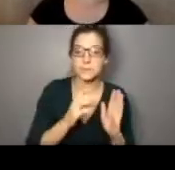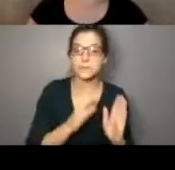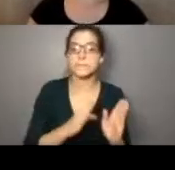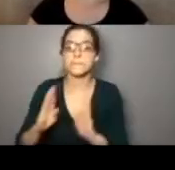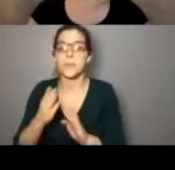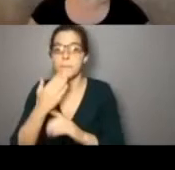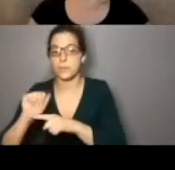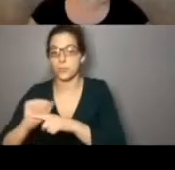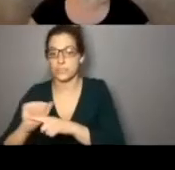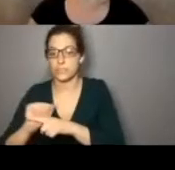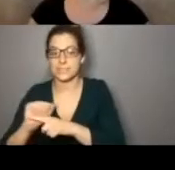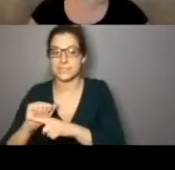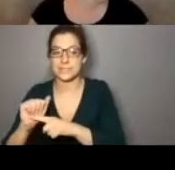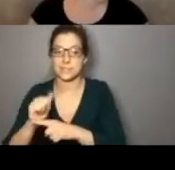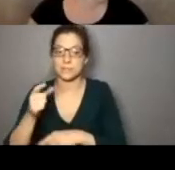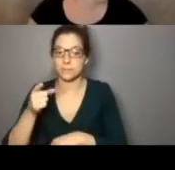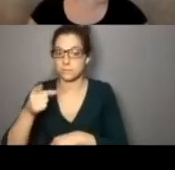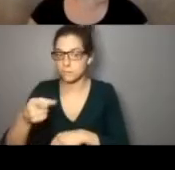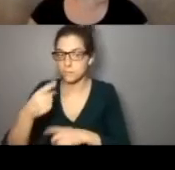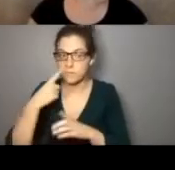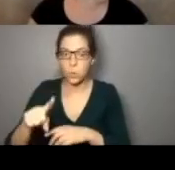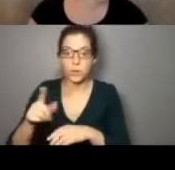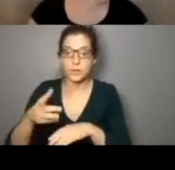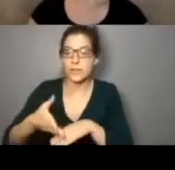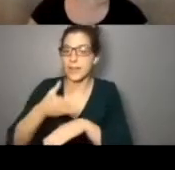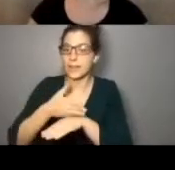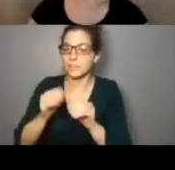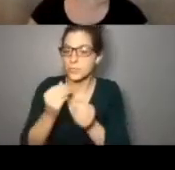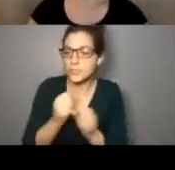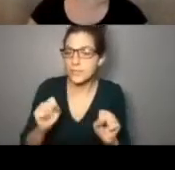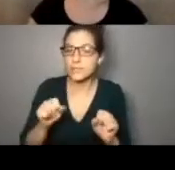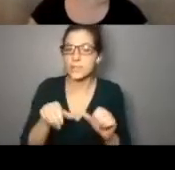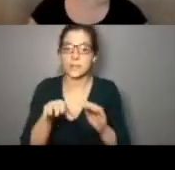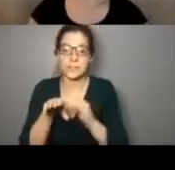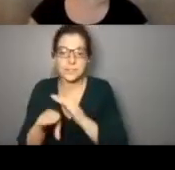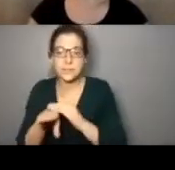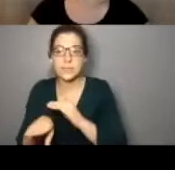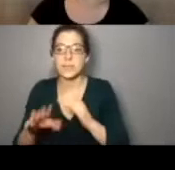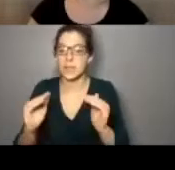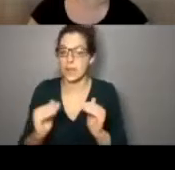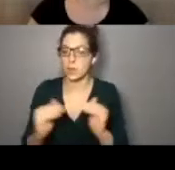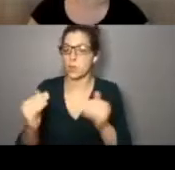best practices, which are things that are indicated for enhanced safety , for accessibility, and for equitable